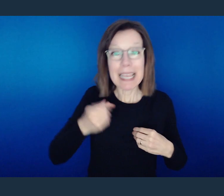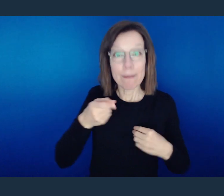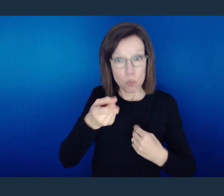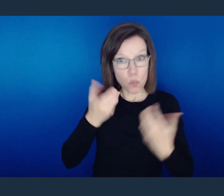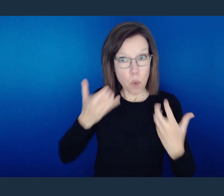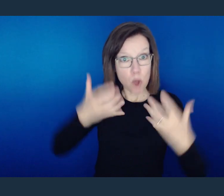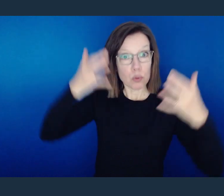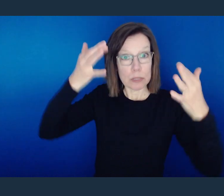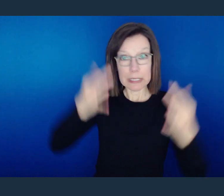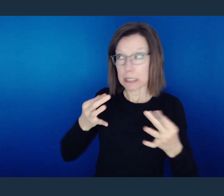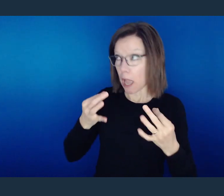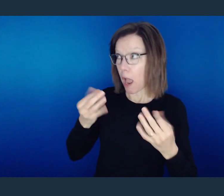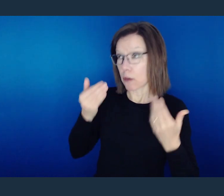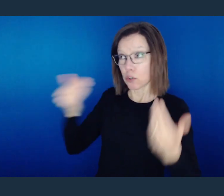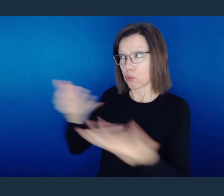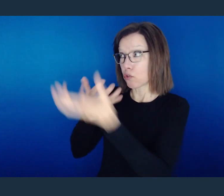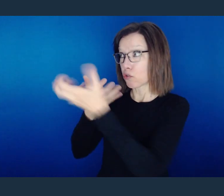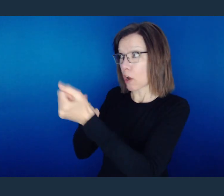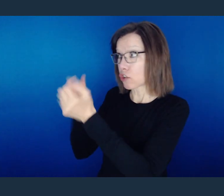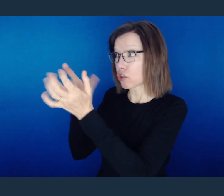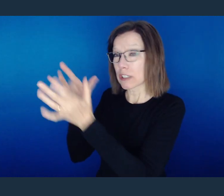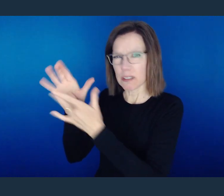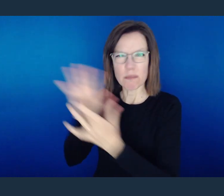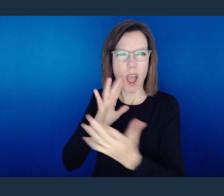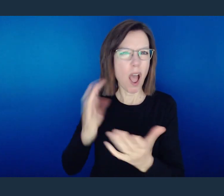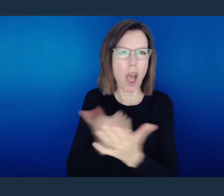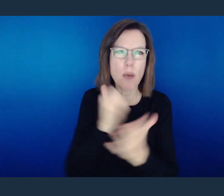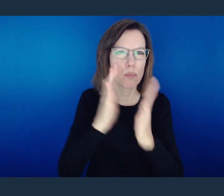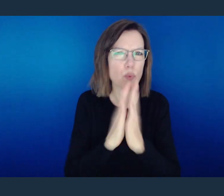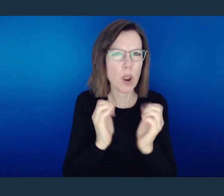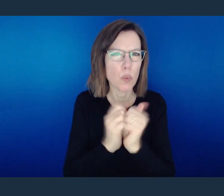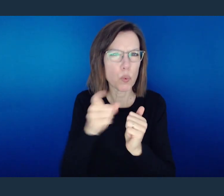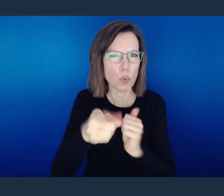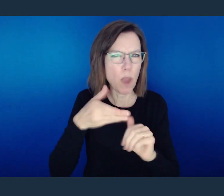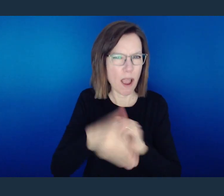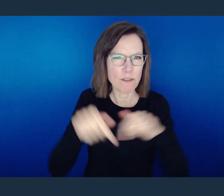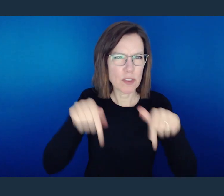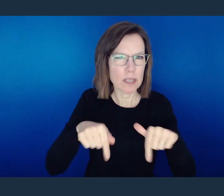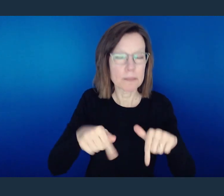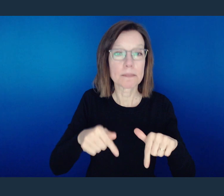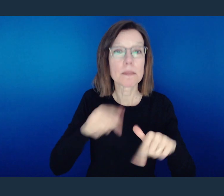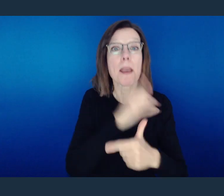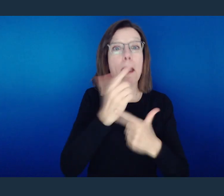And if you want to make a decision for that, I will pray for you right after this.